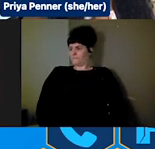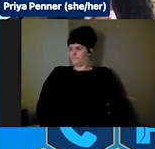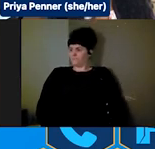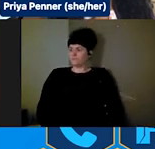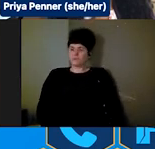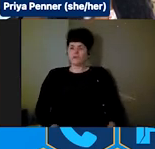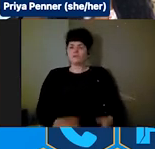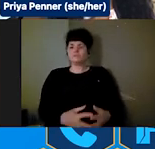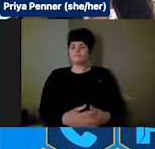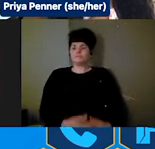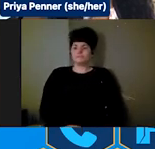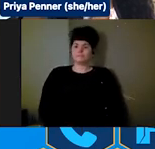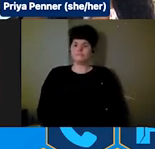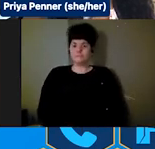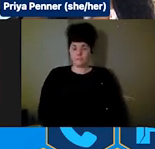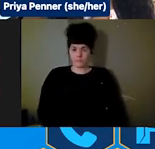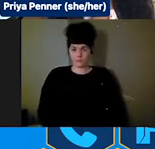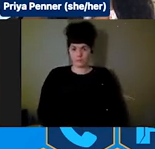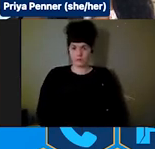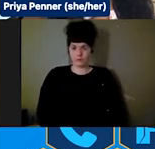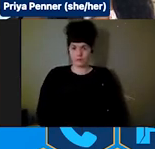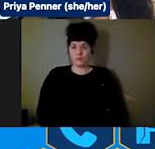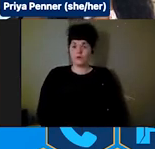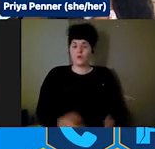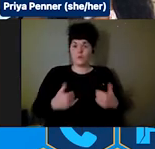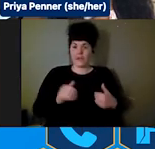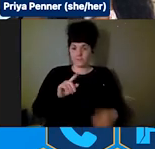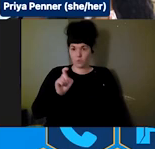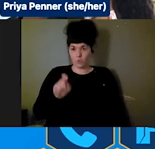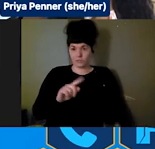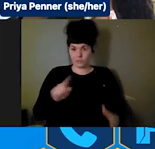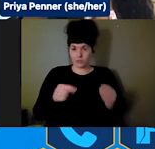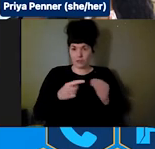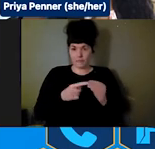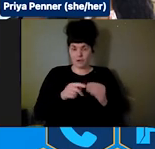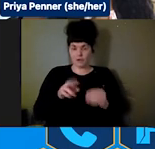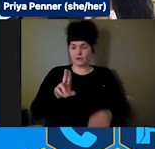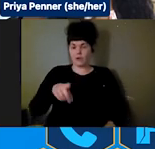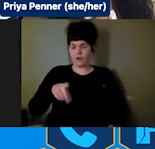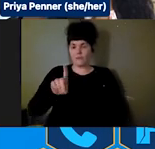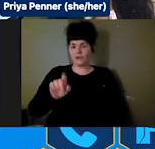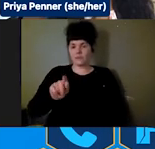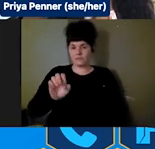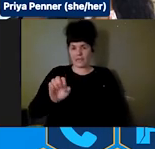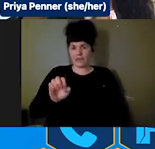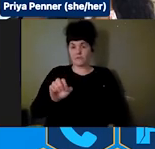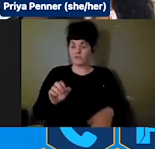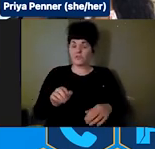I see we're getting a question here from us about an update on the status of the REAADI for Disasters Act. It was